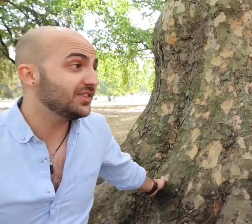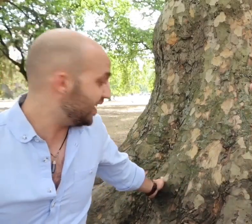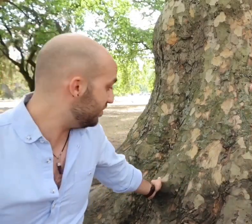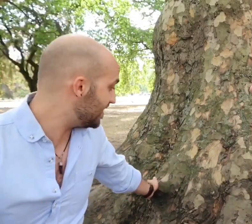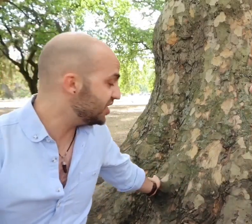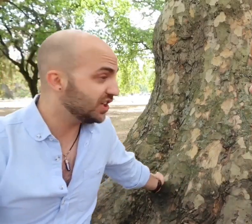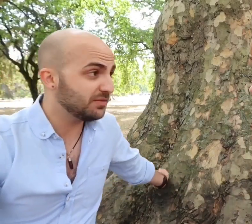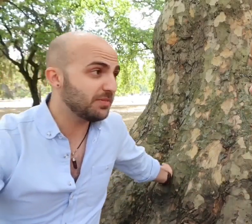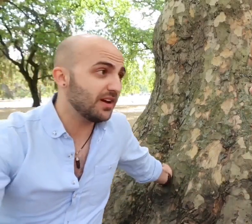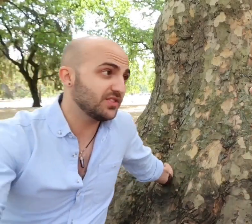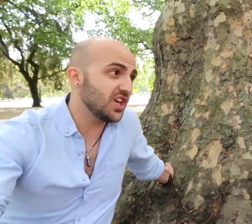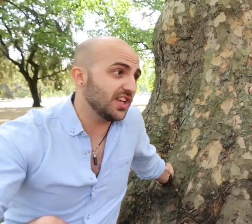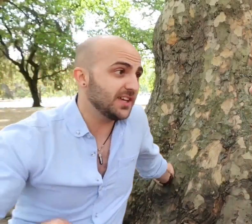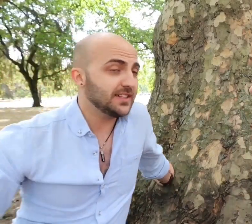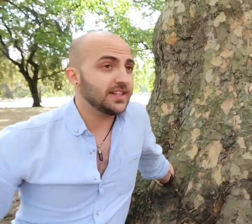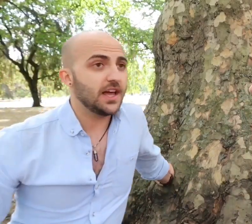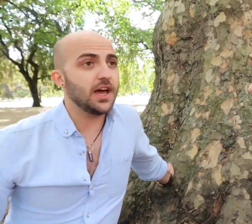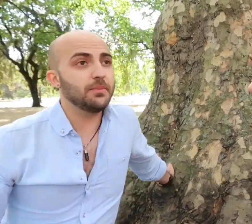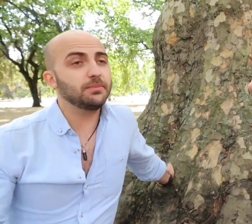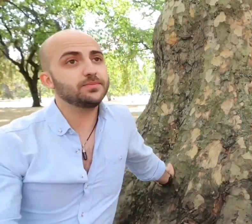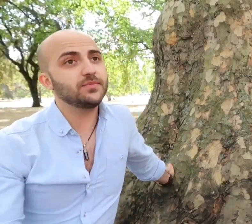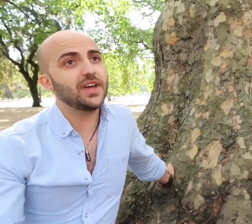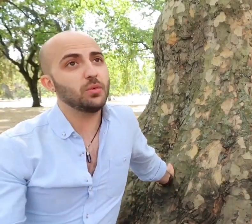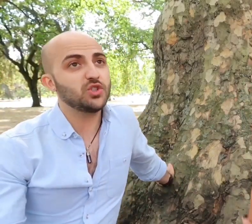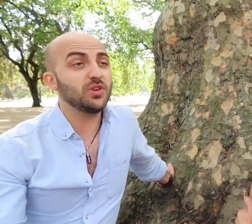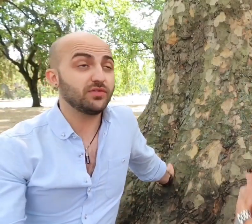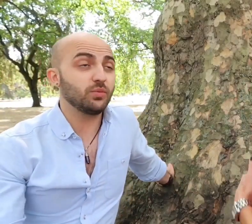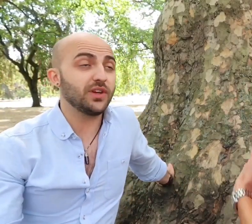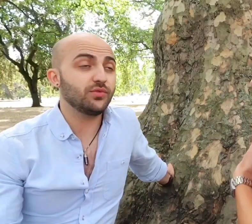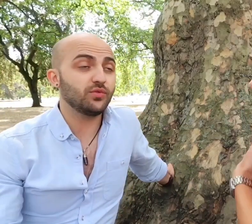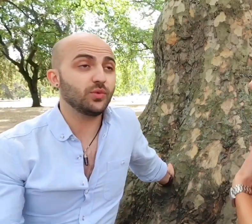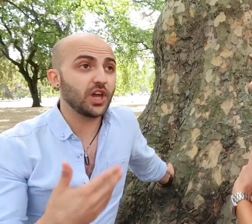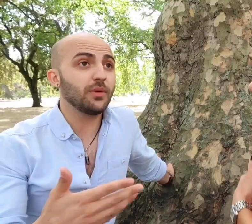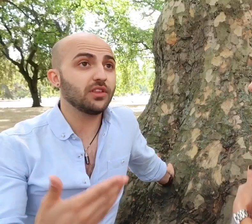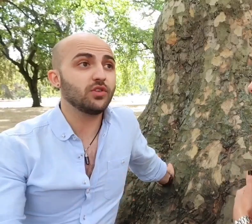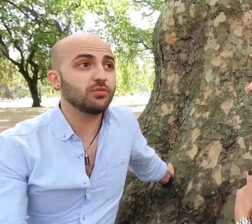is for him to actually give me power of attorney which we were going through the